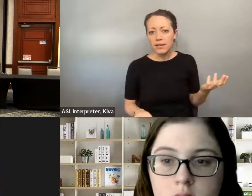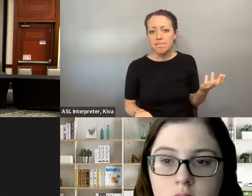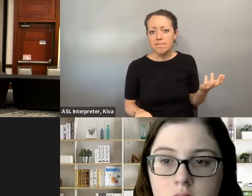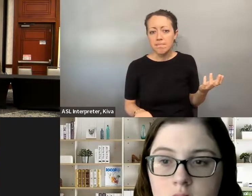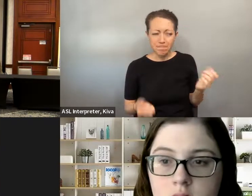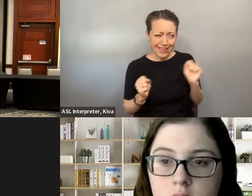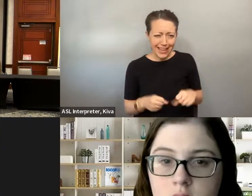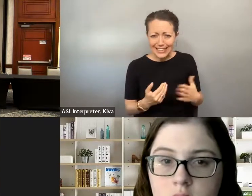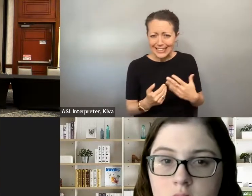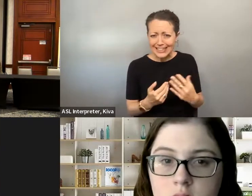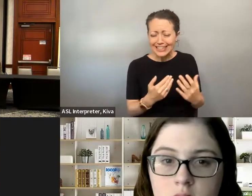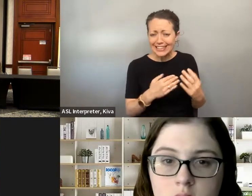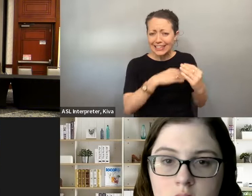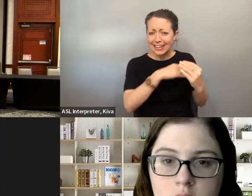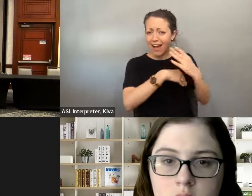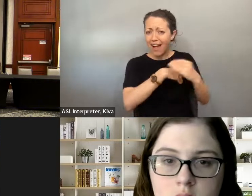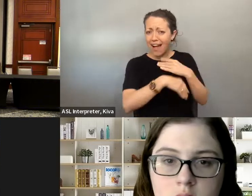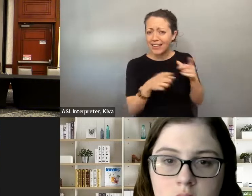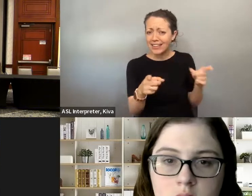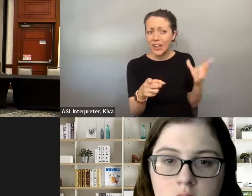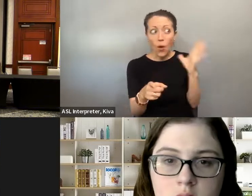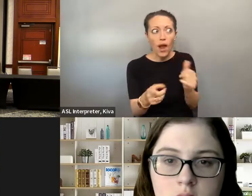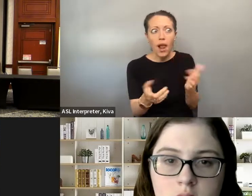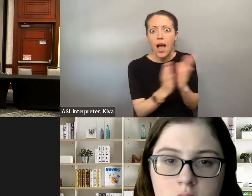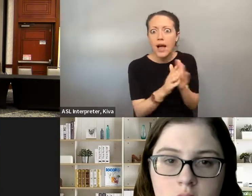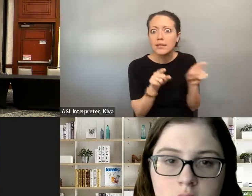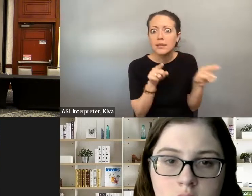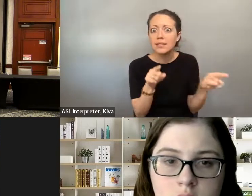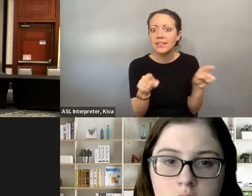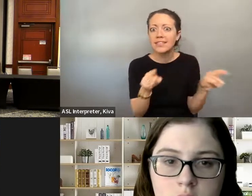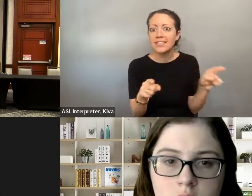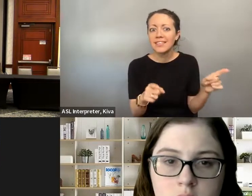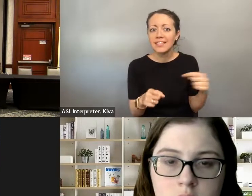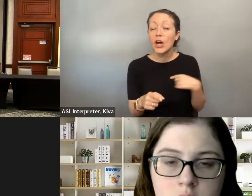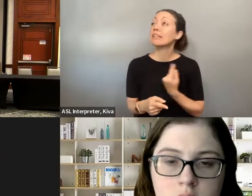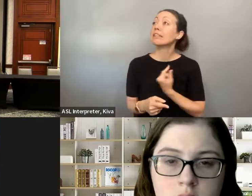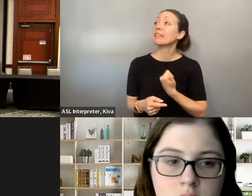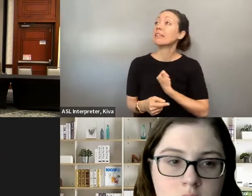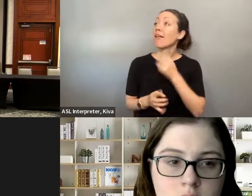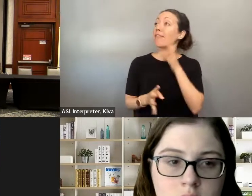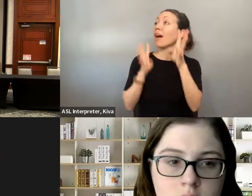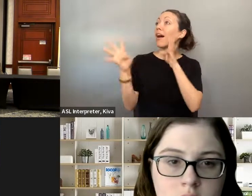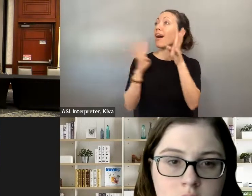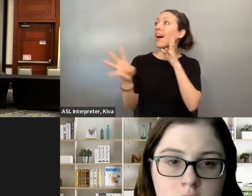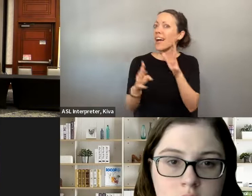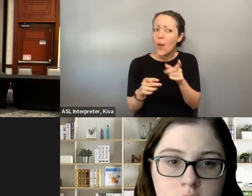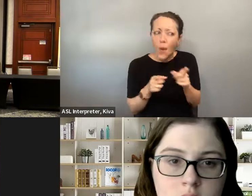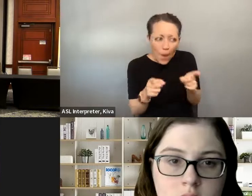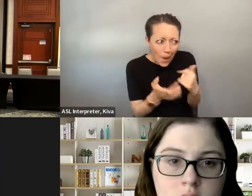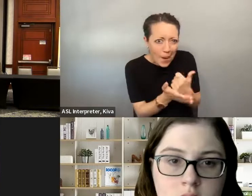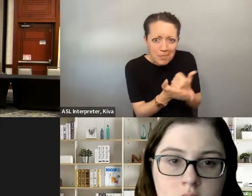I know Olivia over there, she' s, you know, or Kara over there they're going to be the first two people that are going to tell You might wanna do that, you know, and and it comes better from somebody that that you know also has a disability.